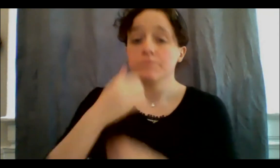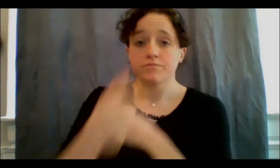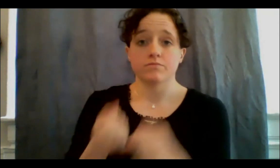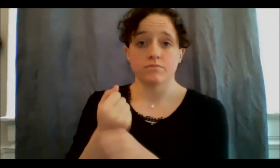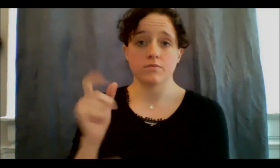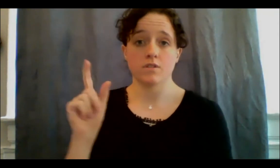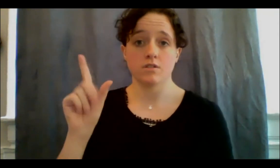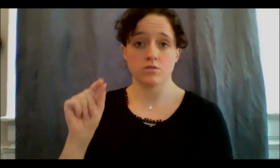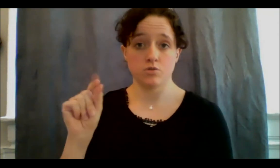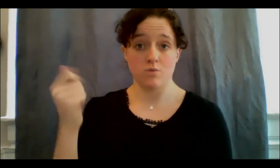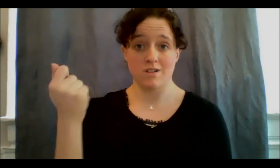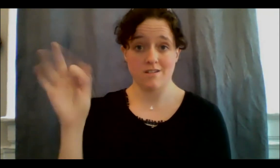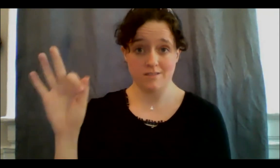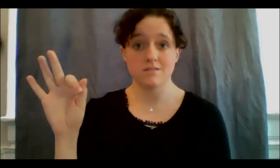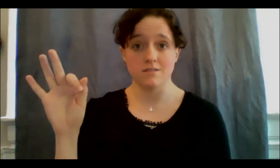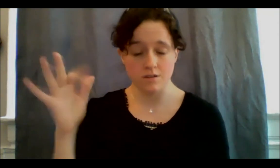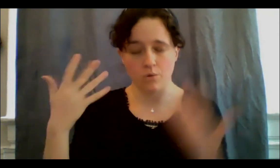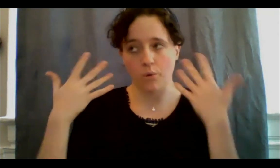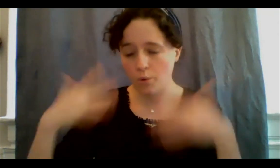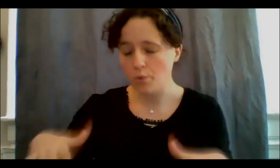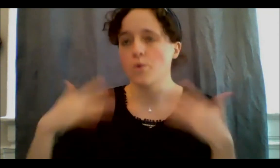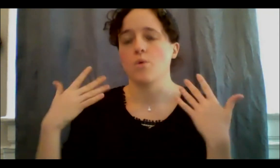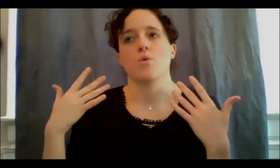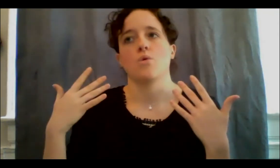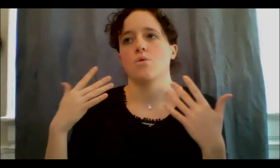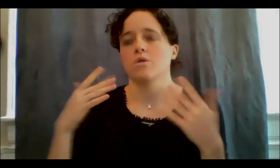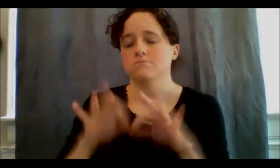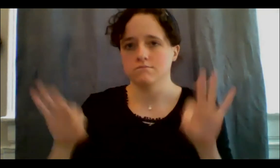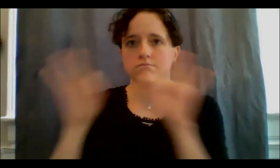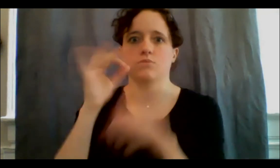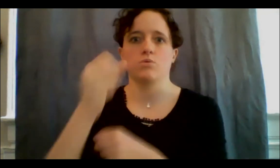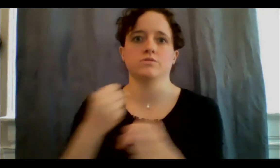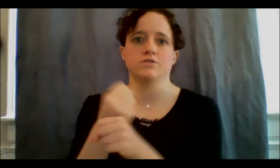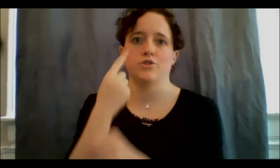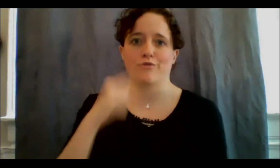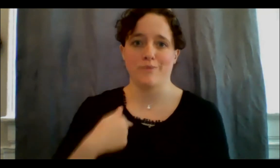year for me, and I completely overextended myself and pushed myself way too far,